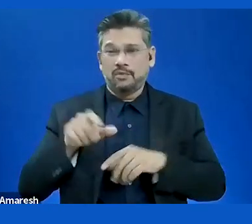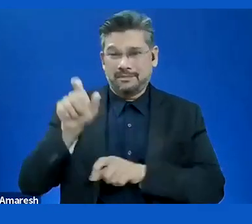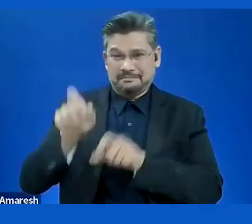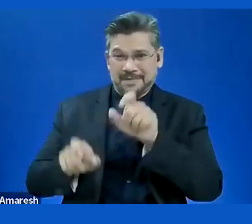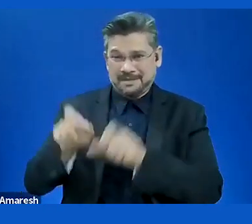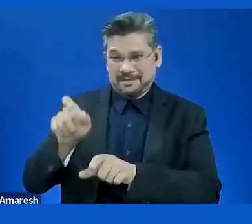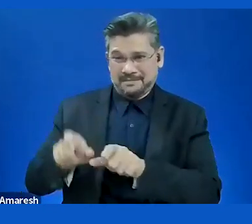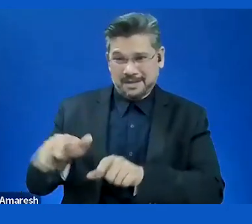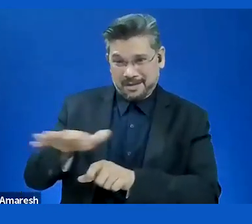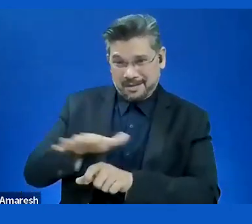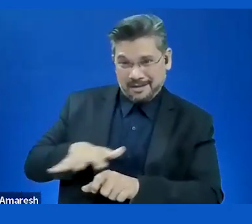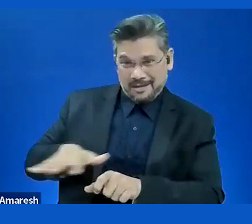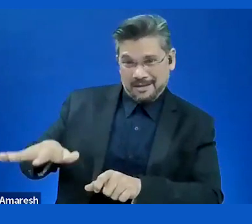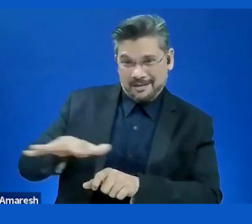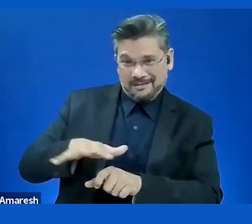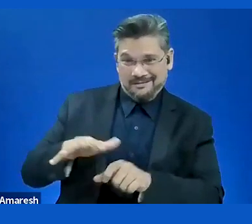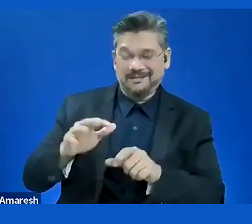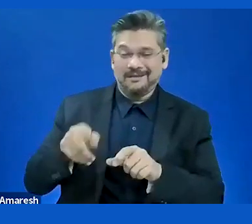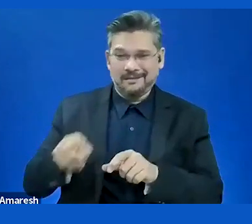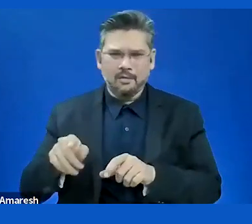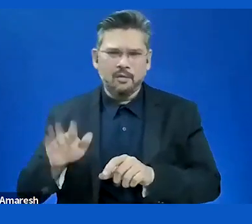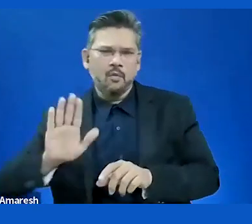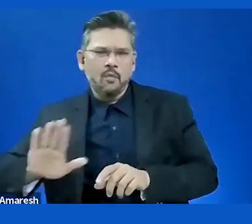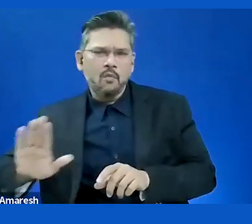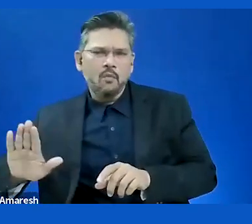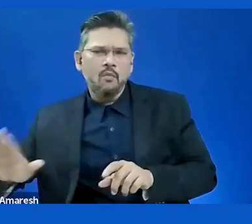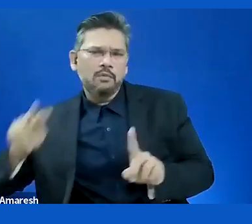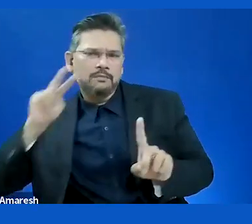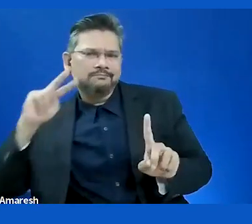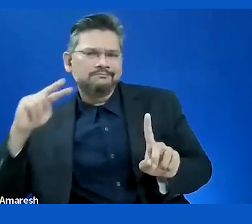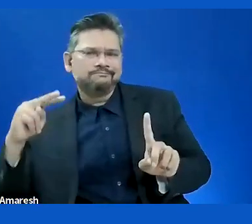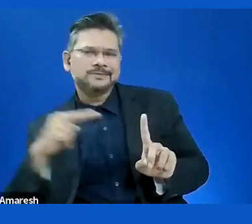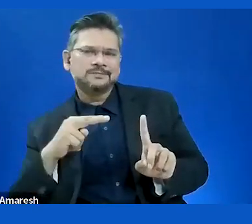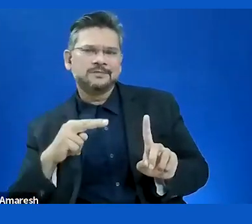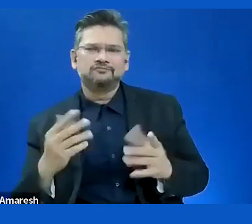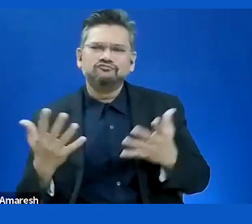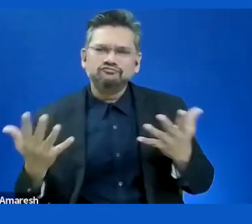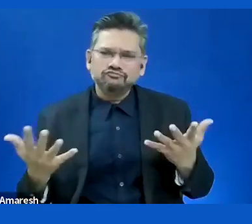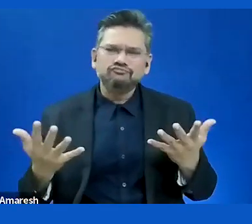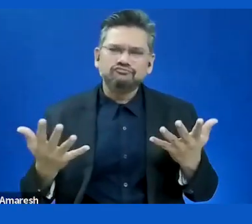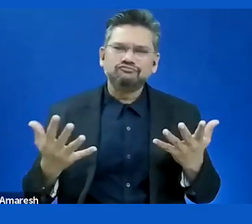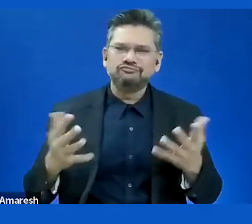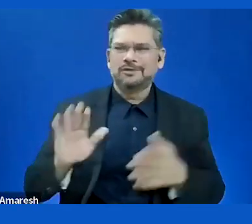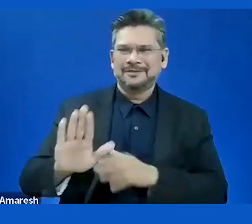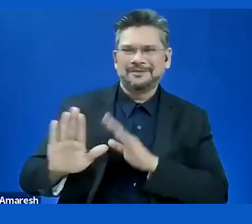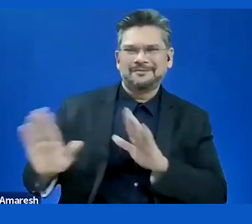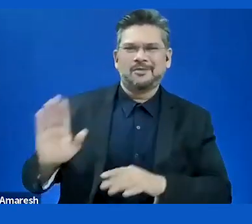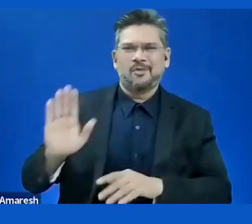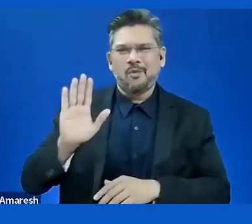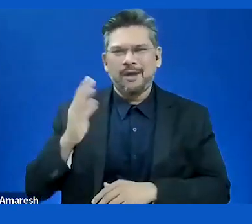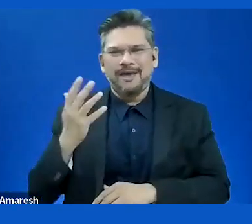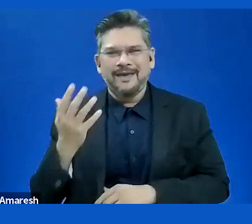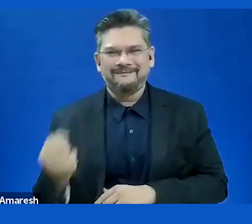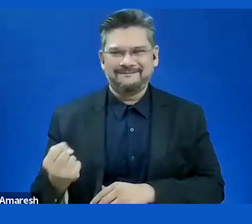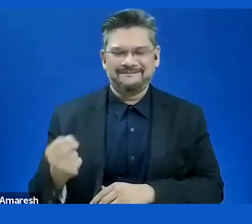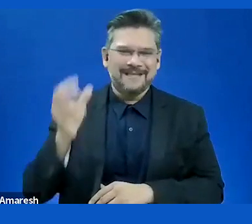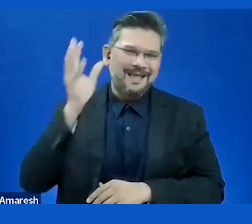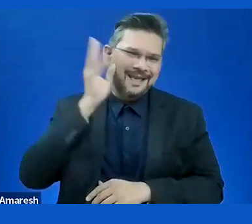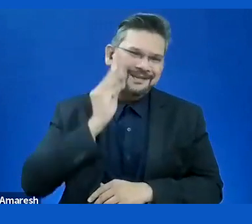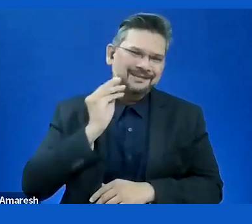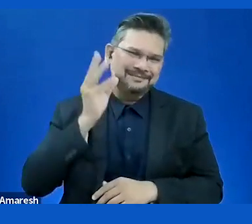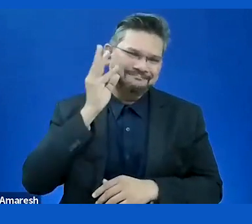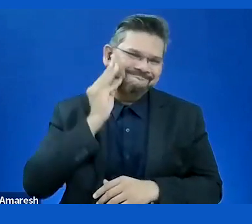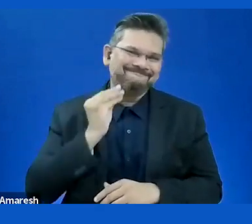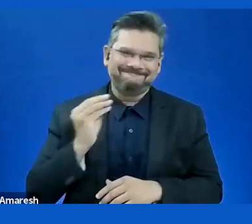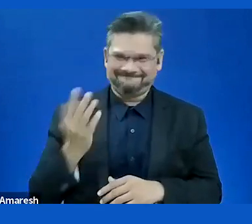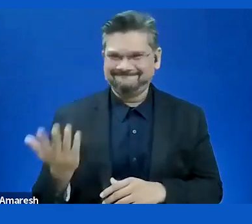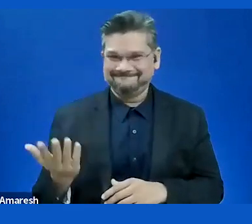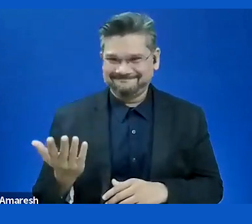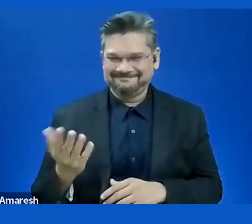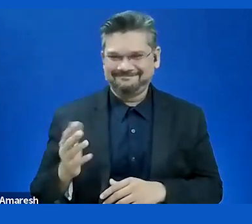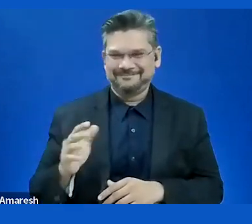many times before. This session is about the lived accessibility. How the end users perceive things,